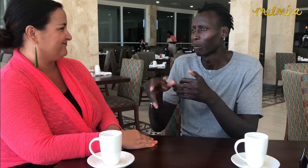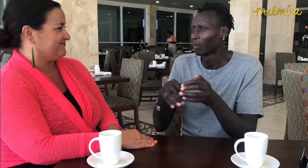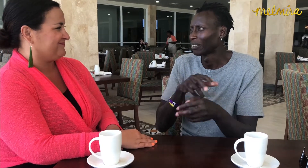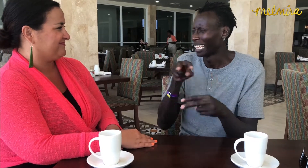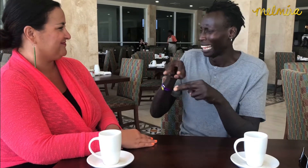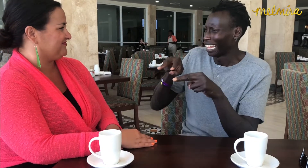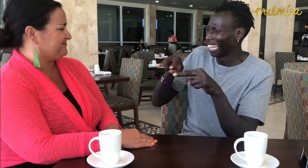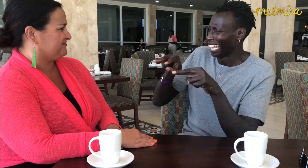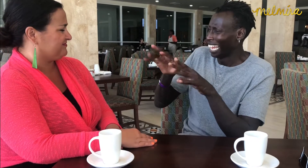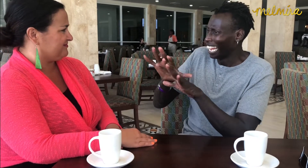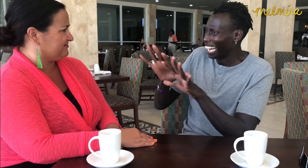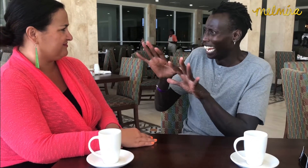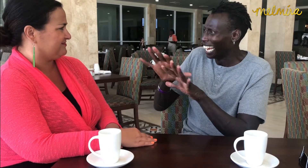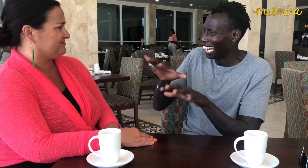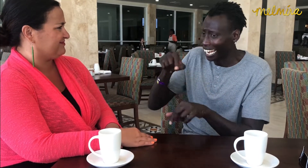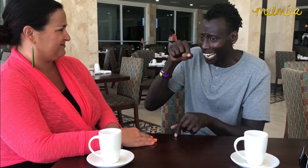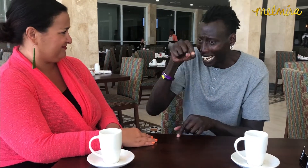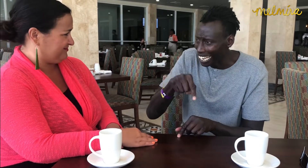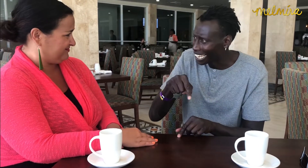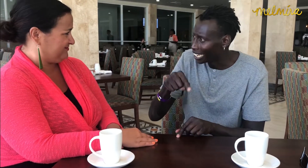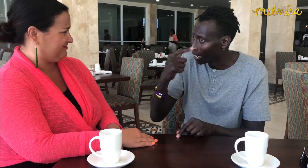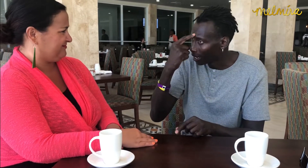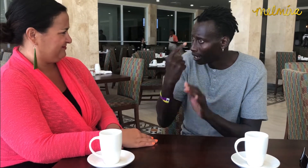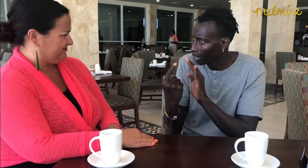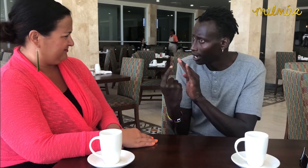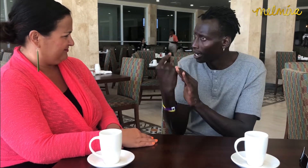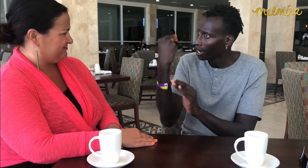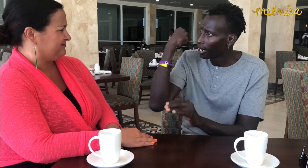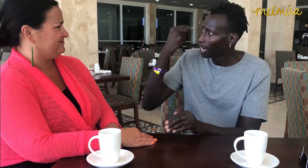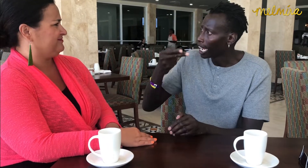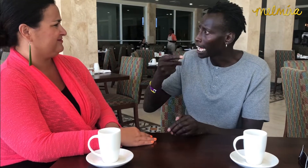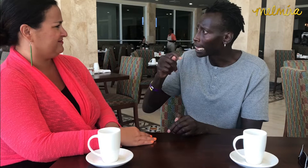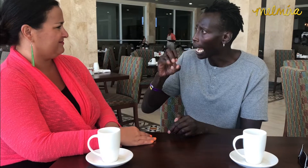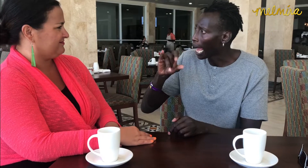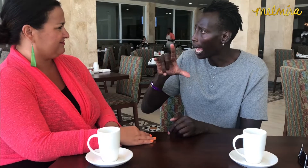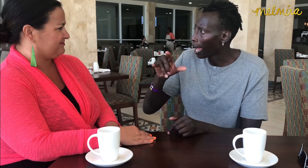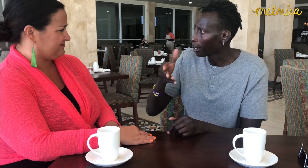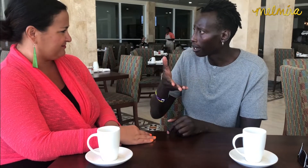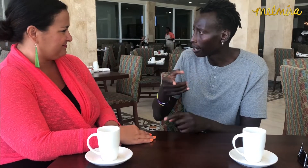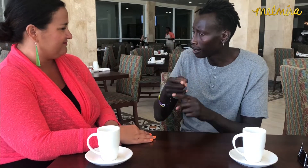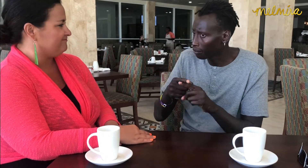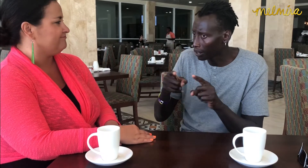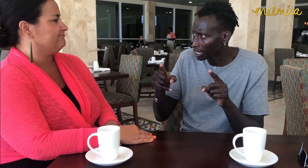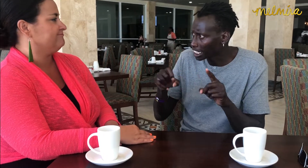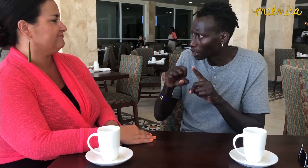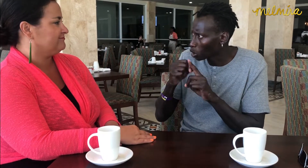That reminds me of the times under Hitler's regime.